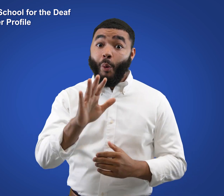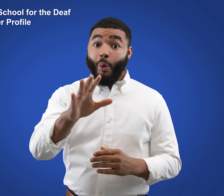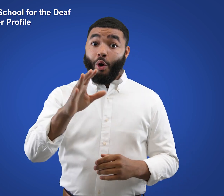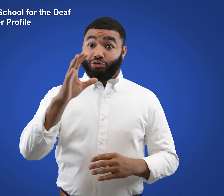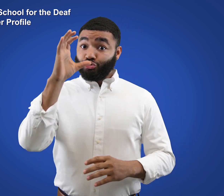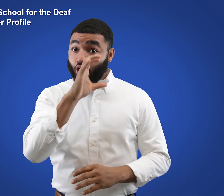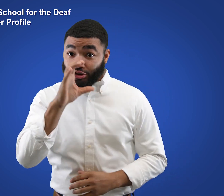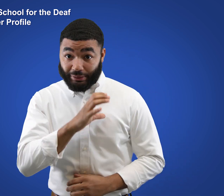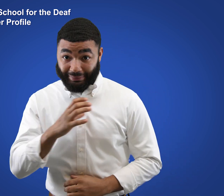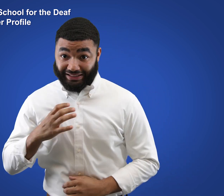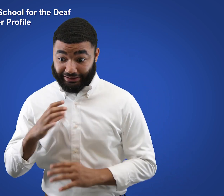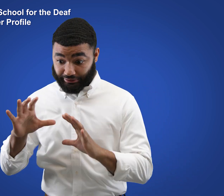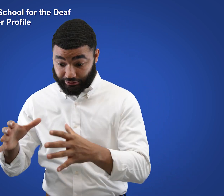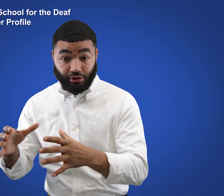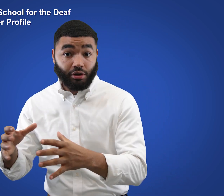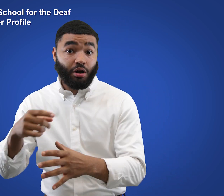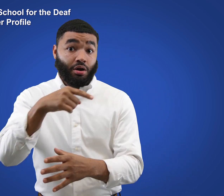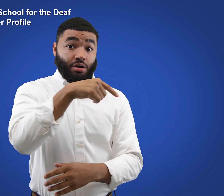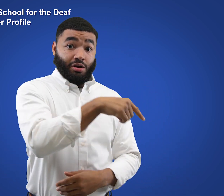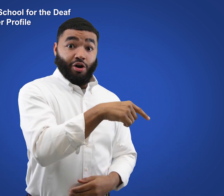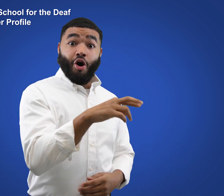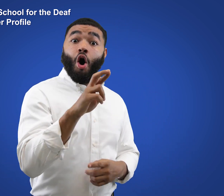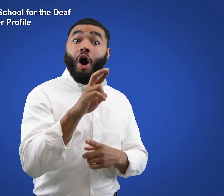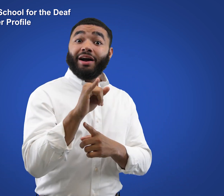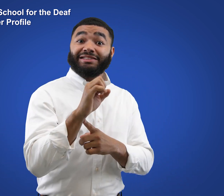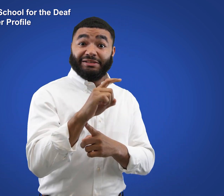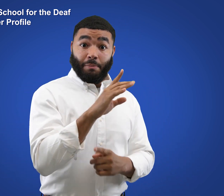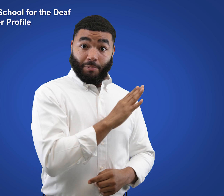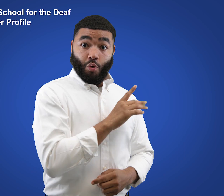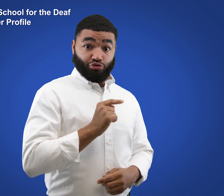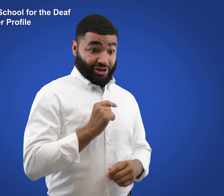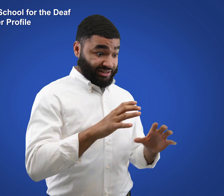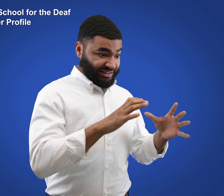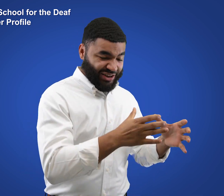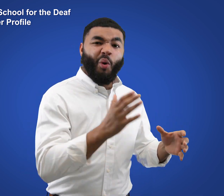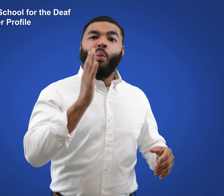The search committee and RISD Board of Trustees